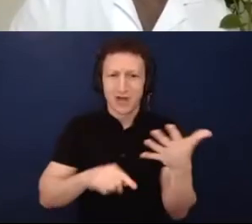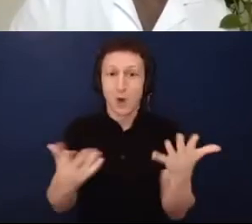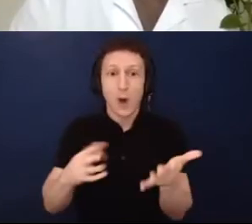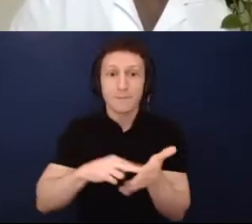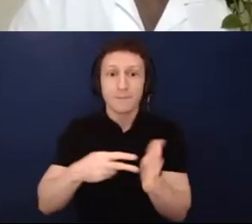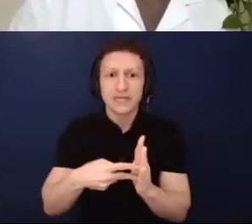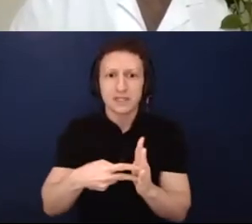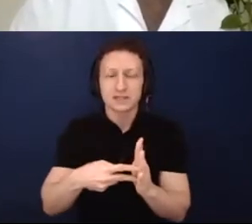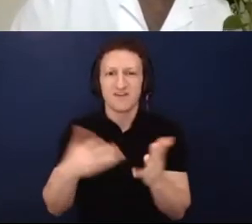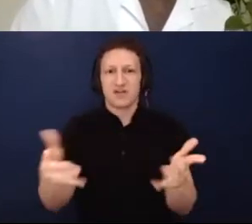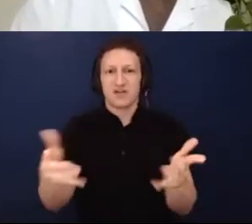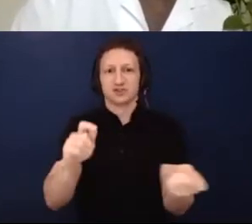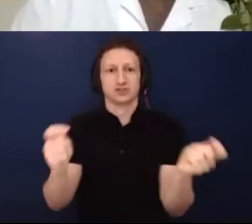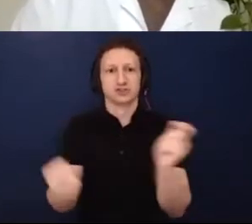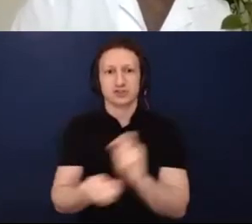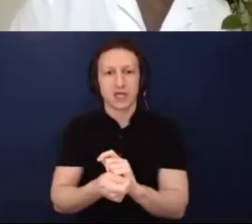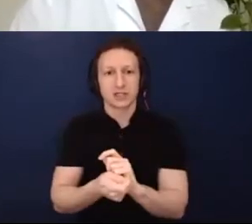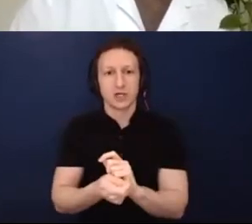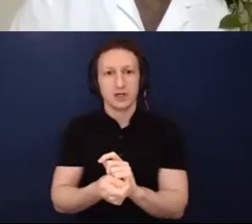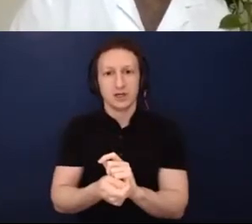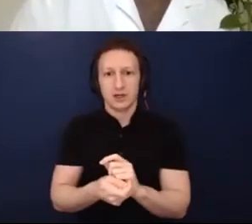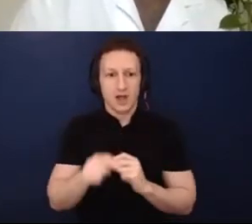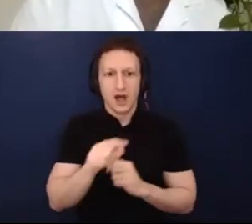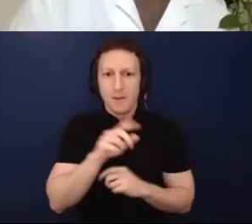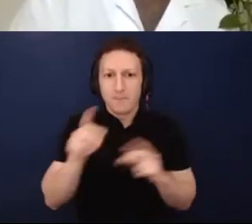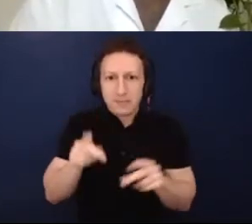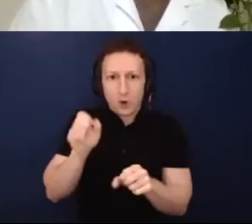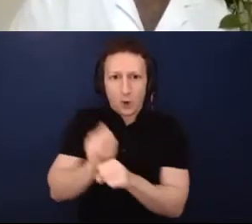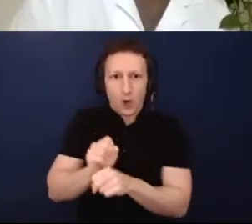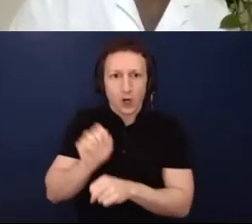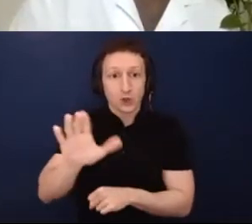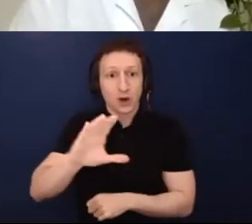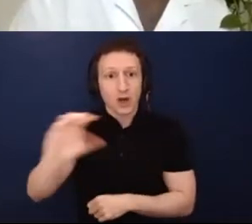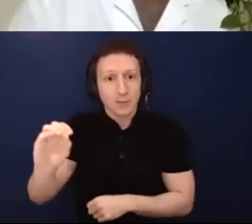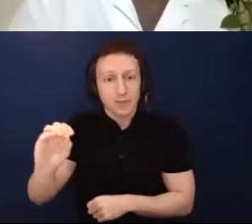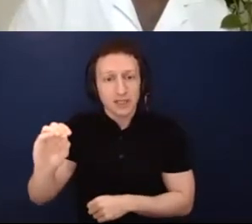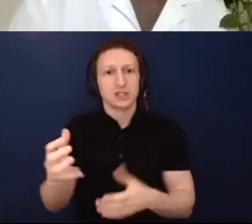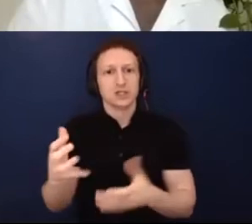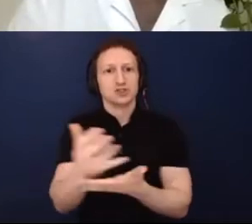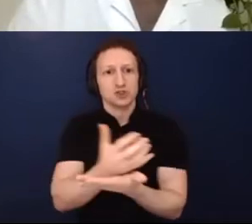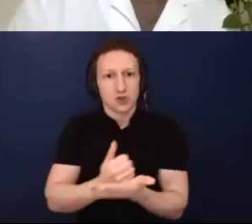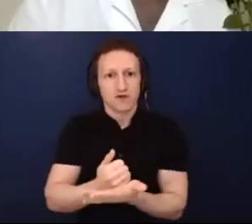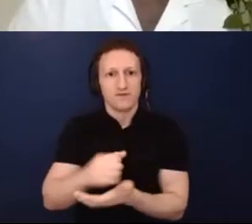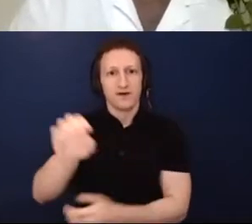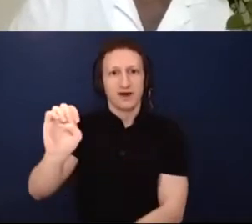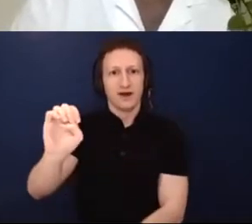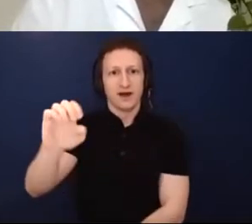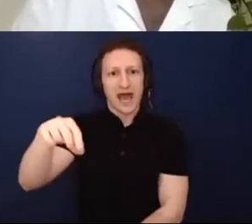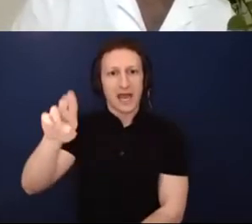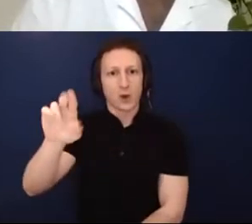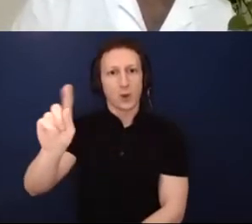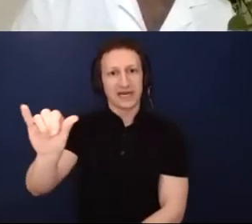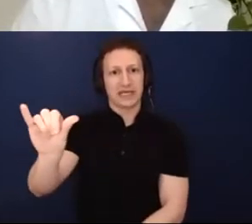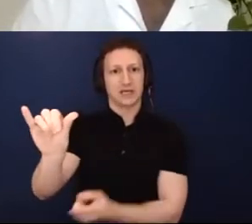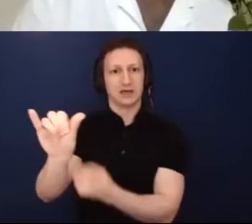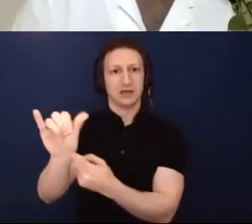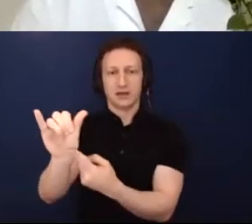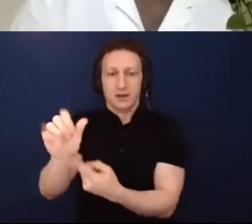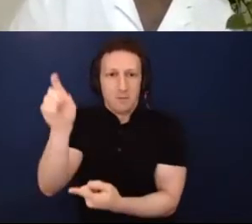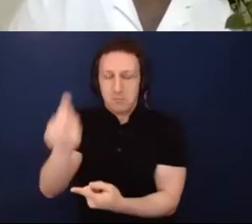equity, for the people who work there, those are the things that need to be addressed first and foremost.What I've been seeing, from my